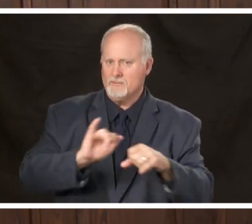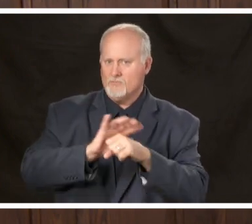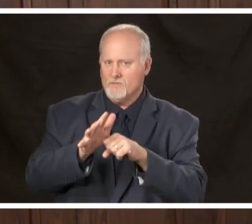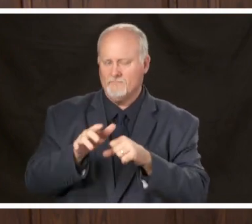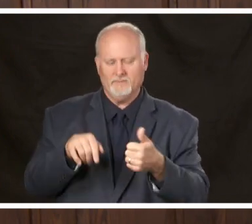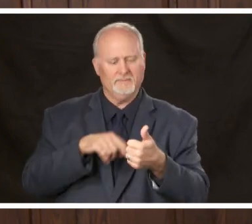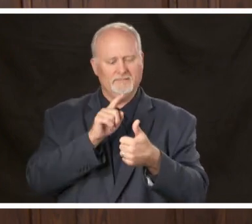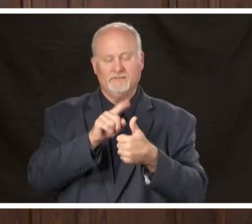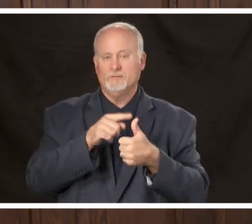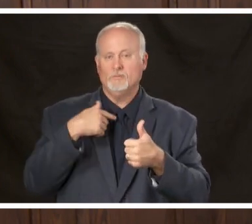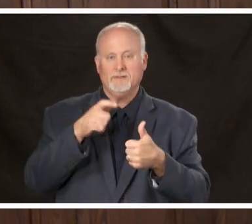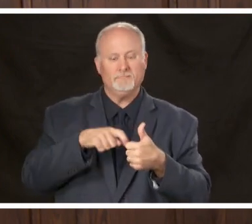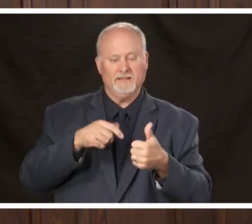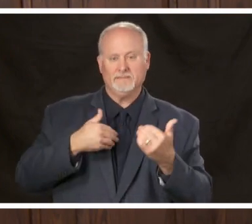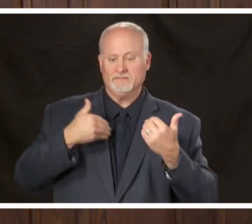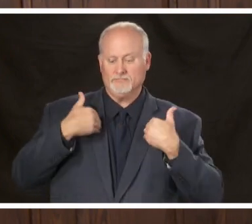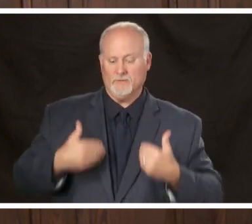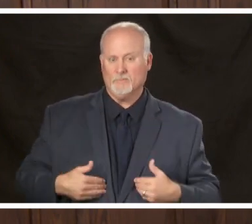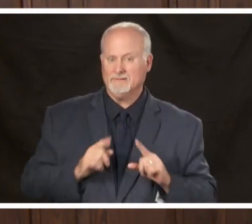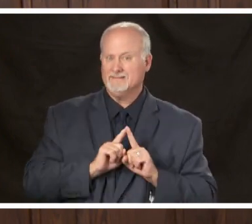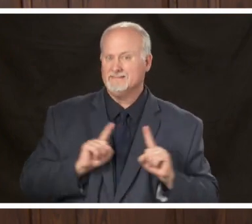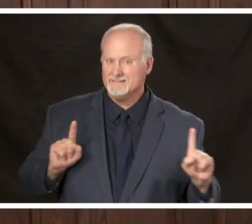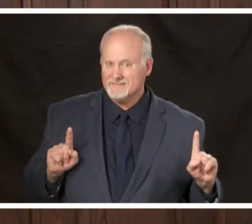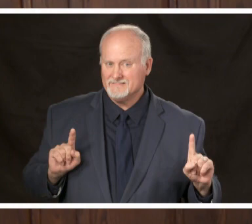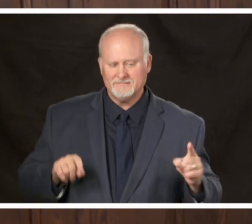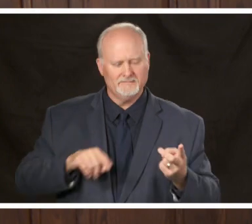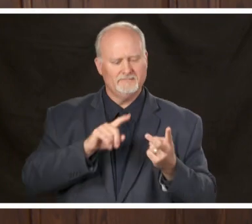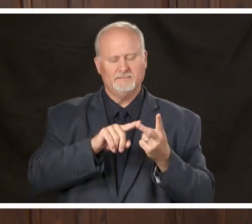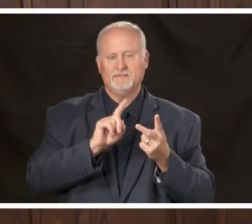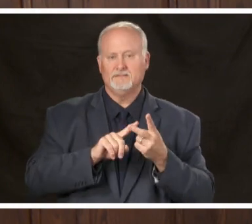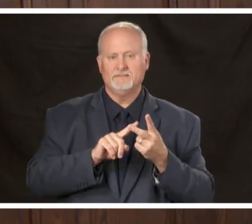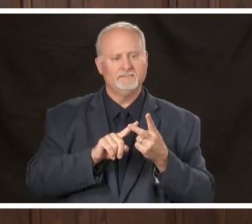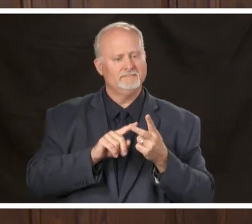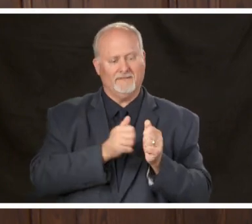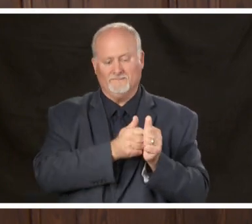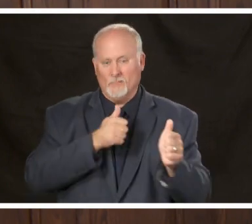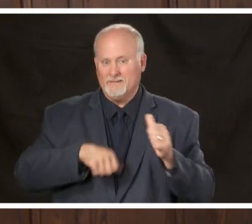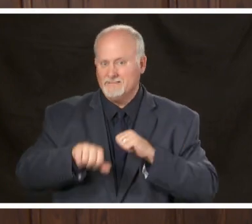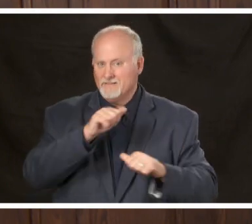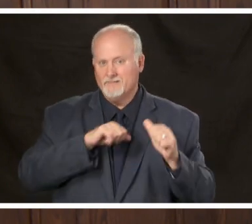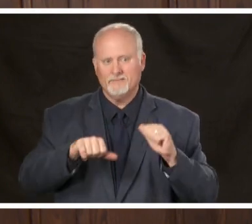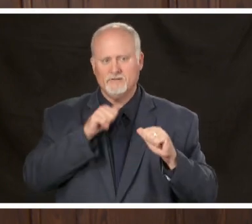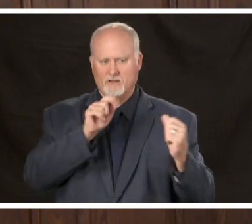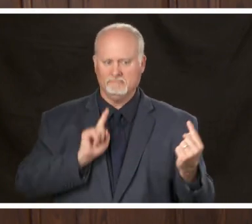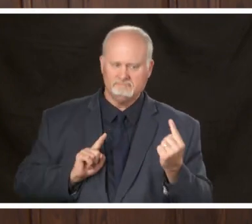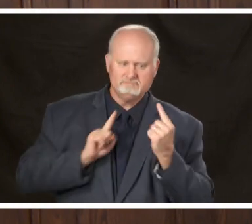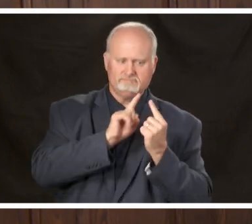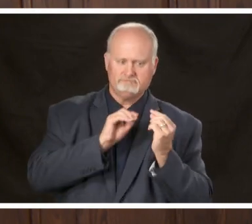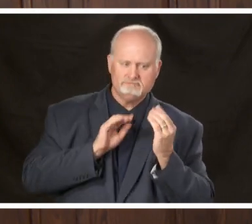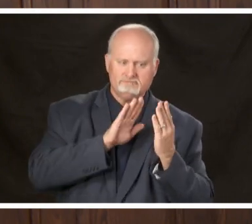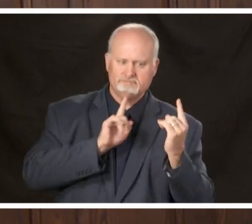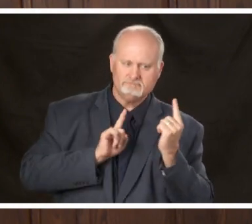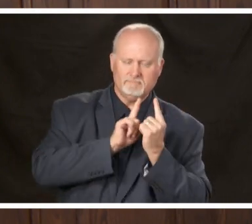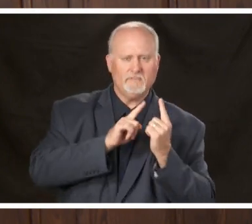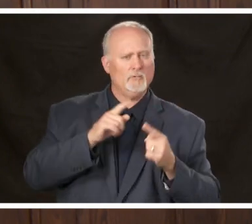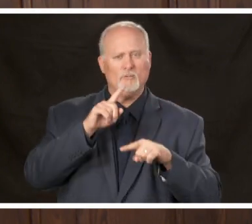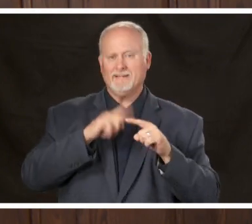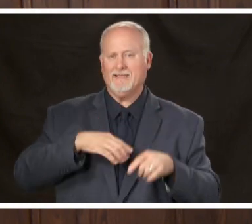continue to socially distance we have to stay away from one another and not get in each other's faces we can't cough on one another we have to